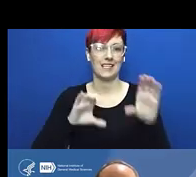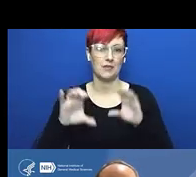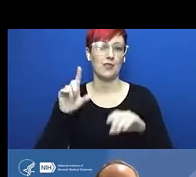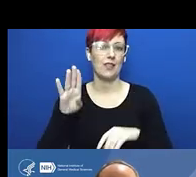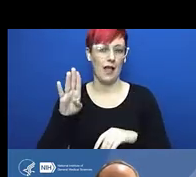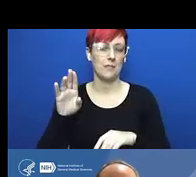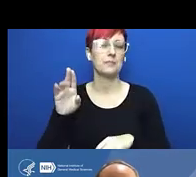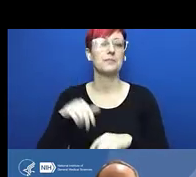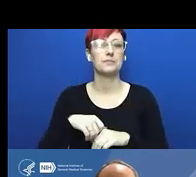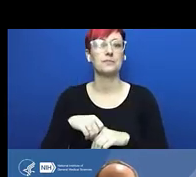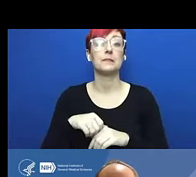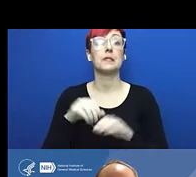Liza Bundesen: I will be watching the Q and A.